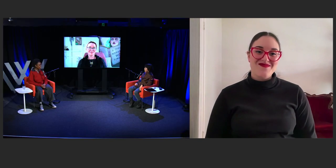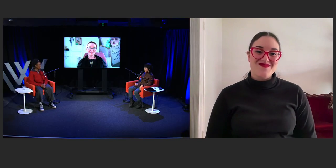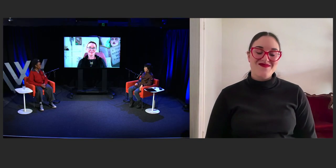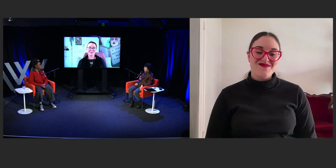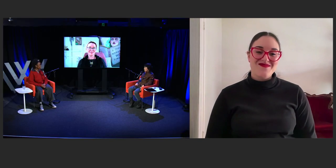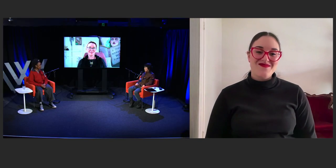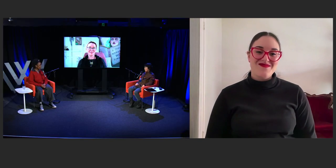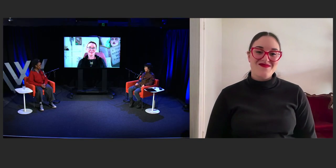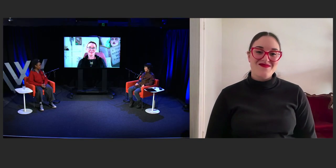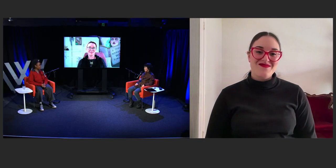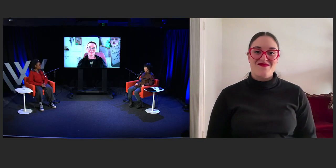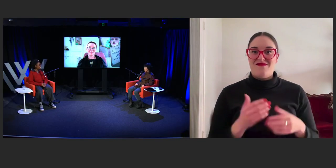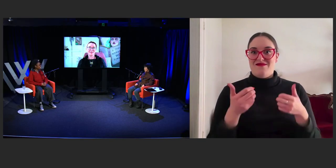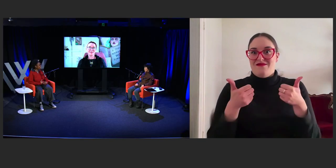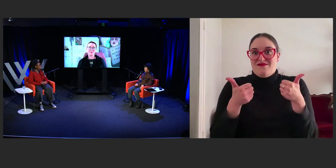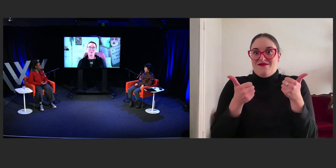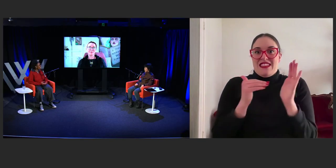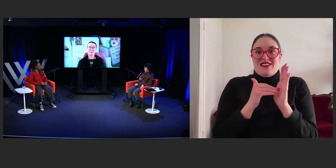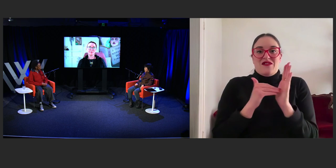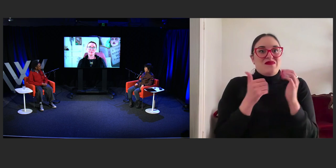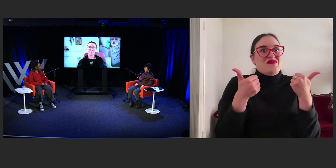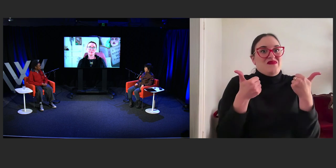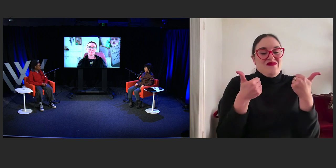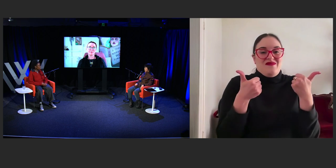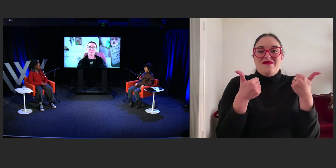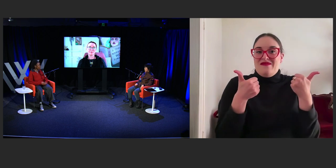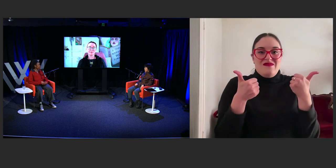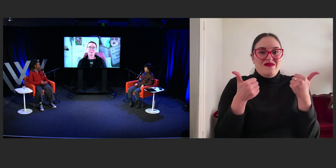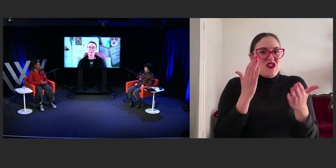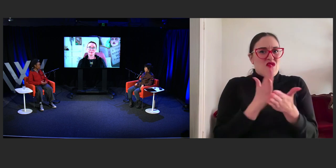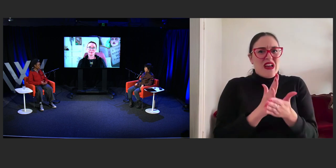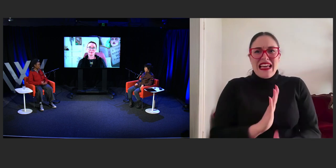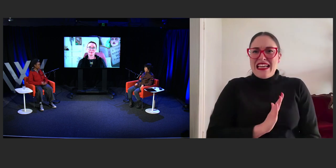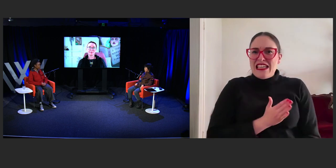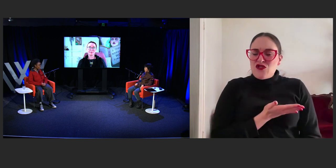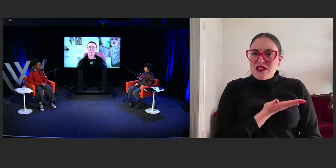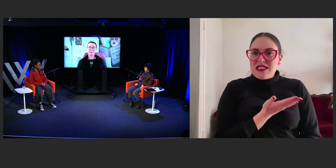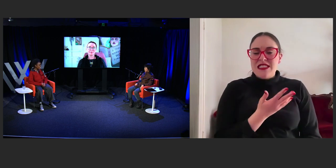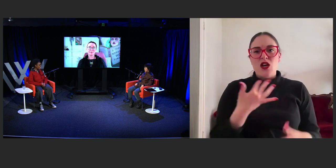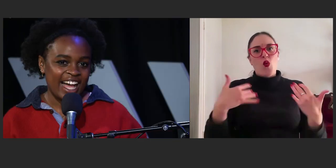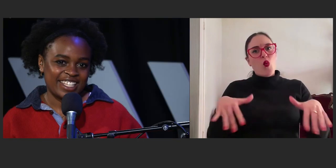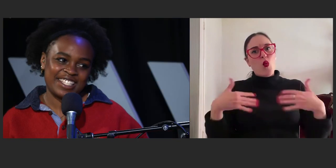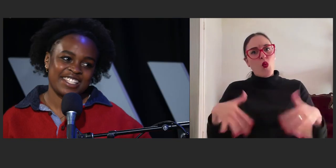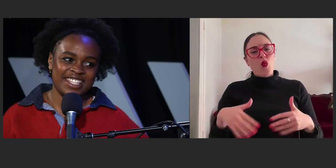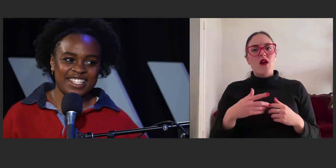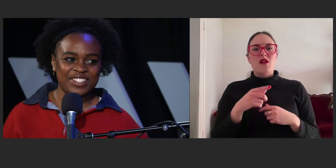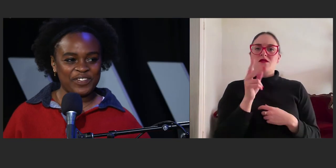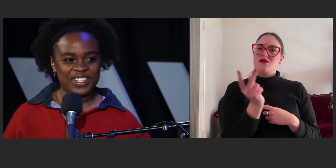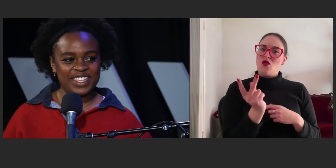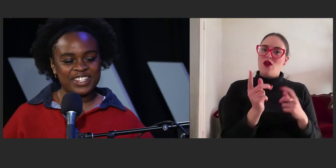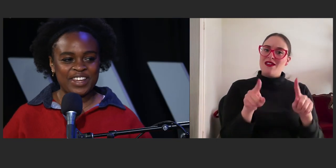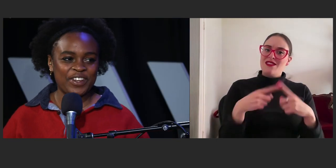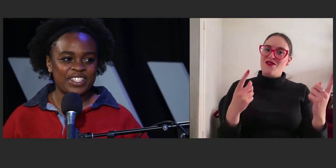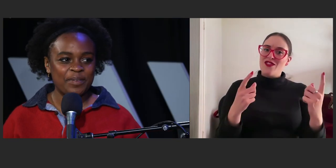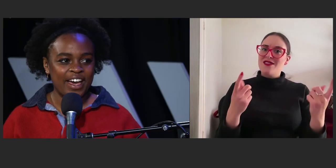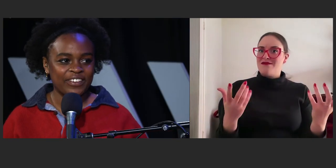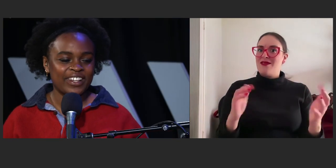Great. Well it's been really interesting and insightful to hear your different approaches to writing. Since this is obviously the diversity panel,